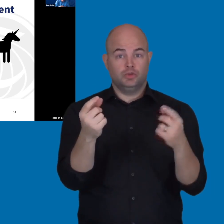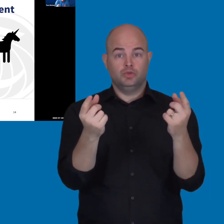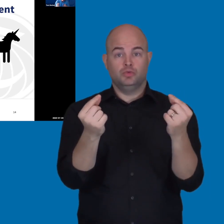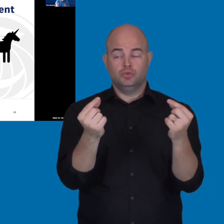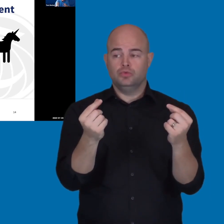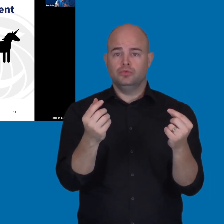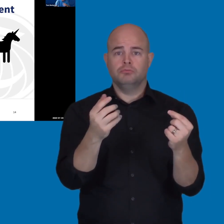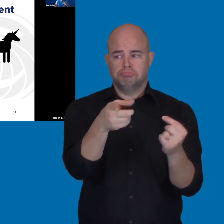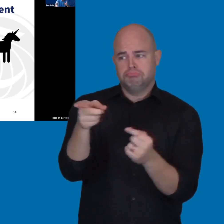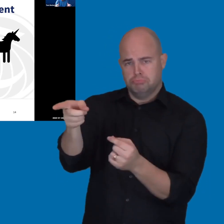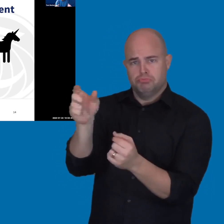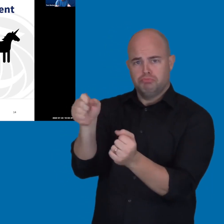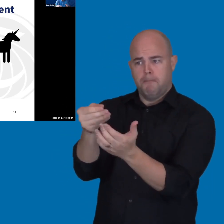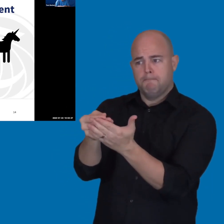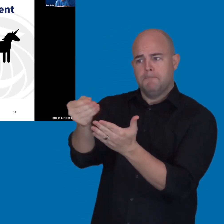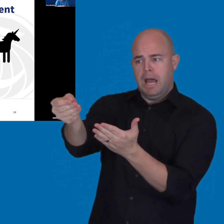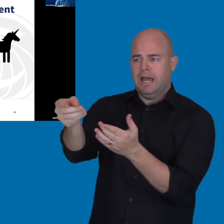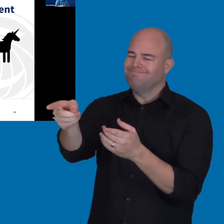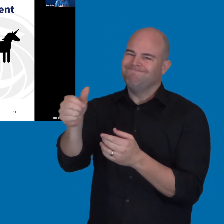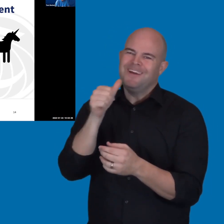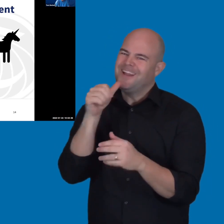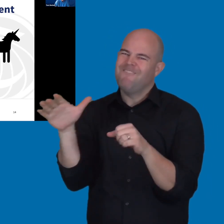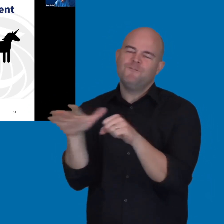so you're able to buy something that's not fully accessible.